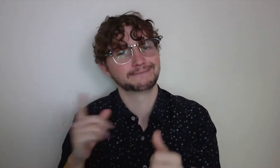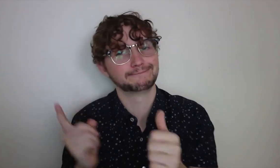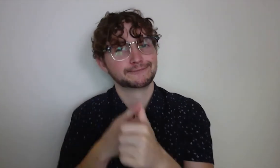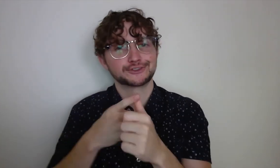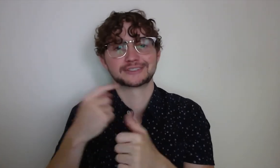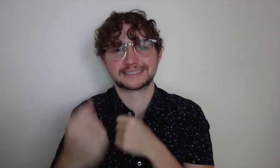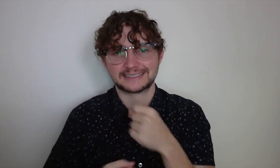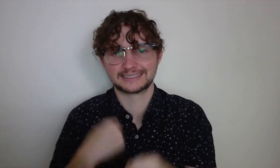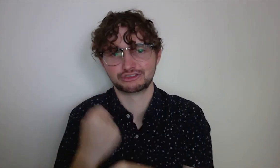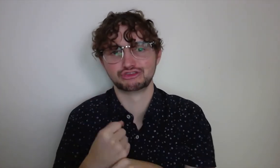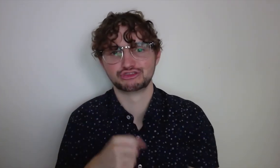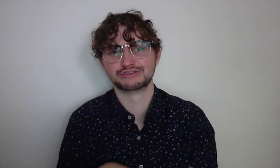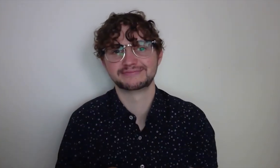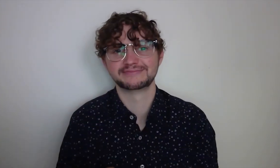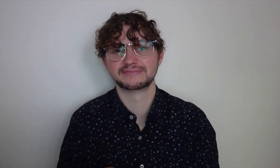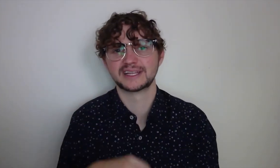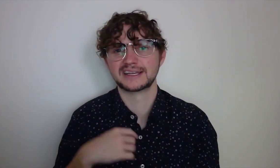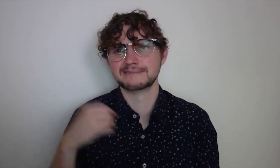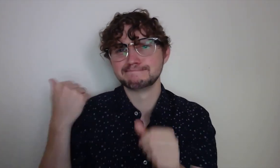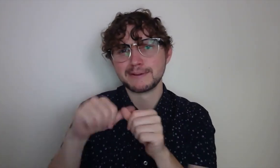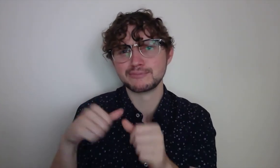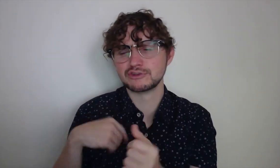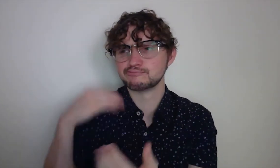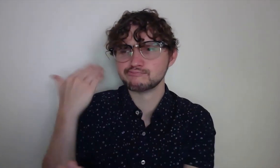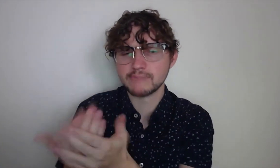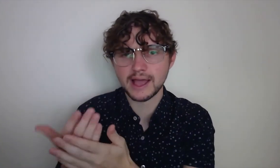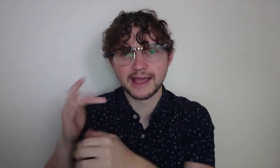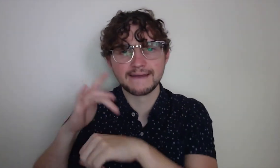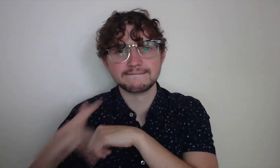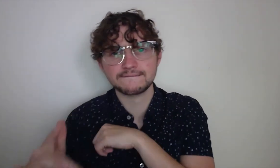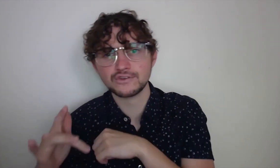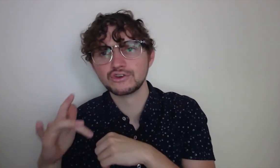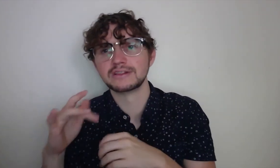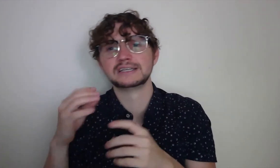festival this was the first year for me to attend.